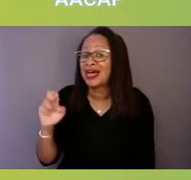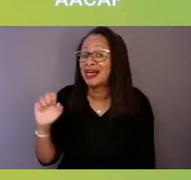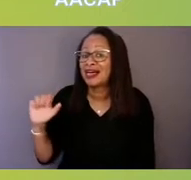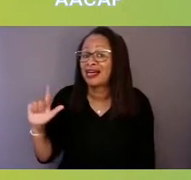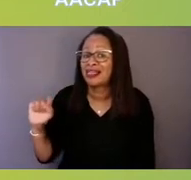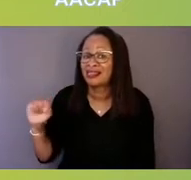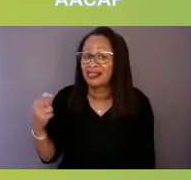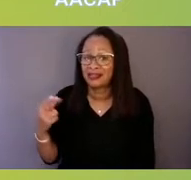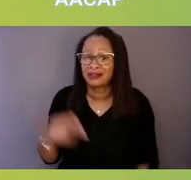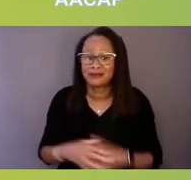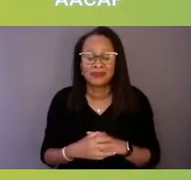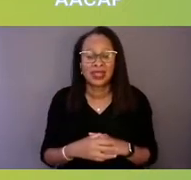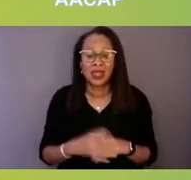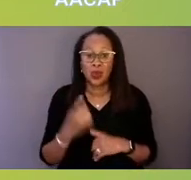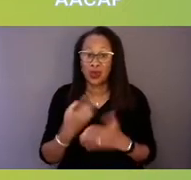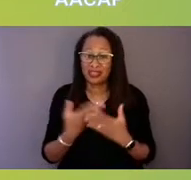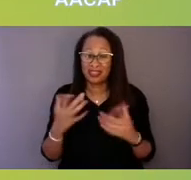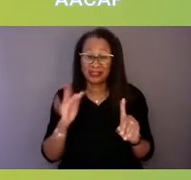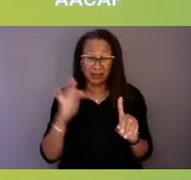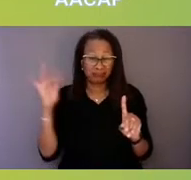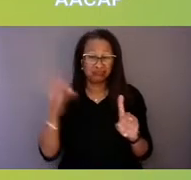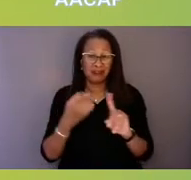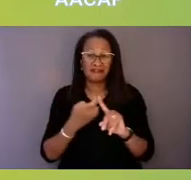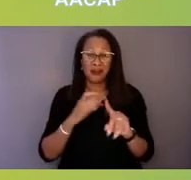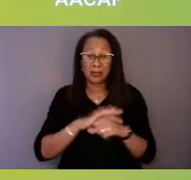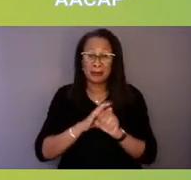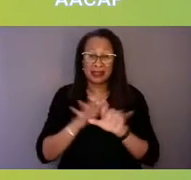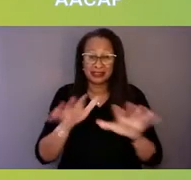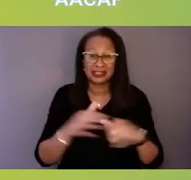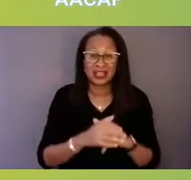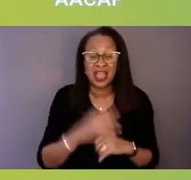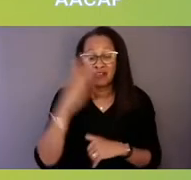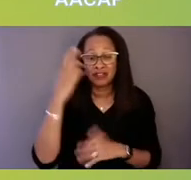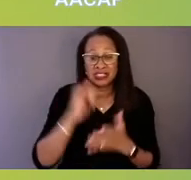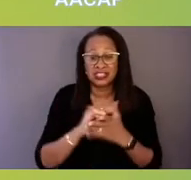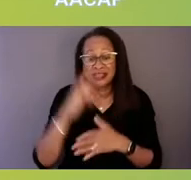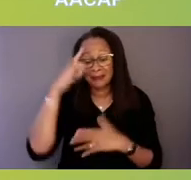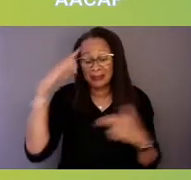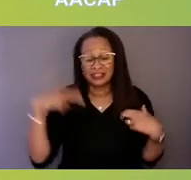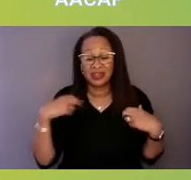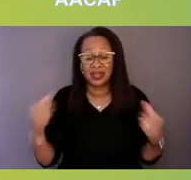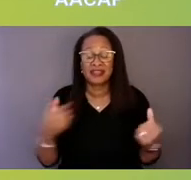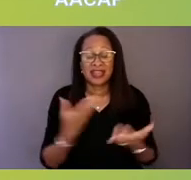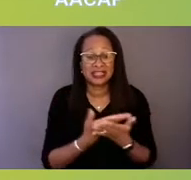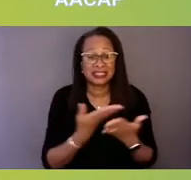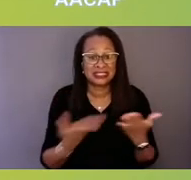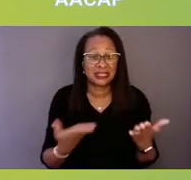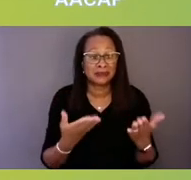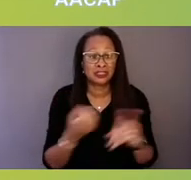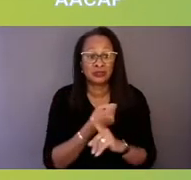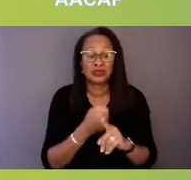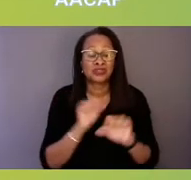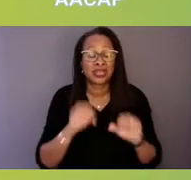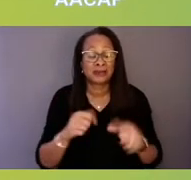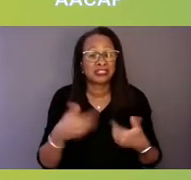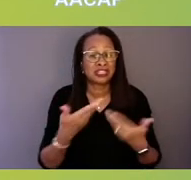it's the realization that mental health and substance use services can be delivered safely and effectively through telehealth,